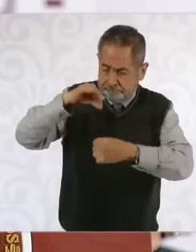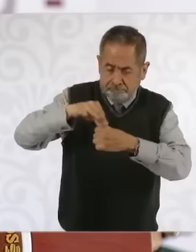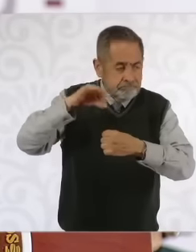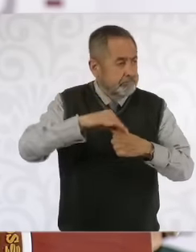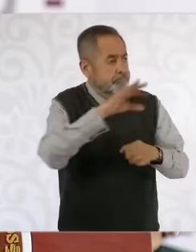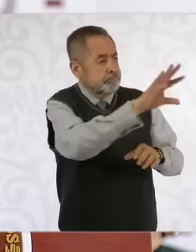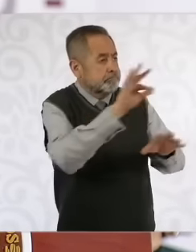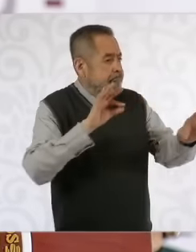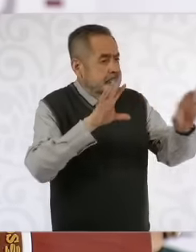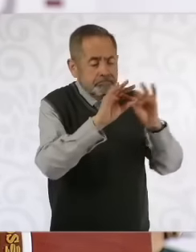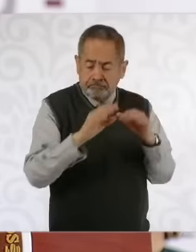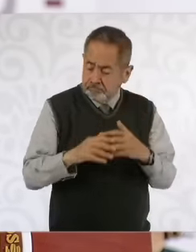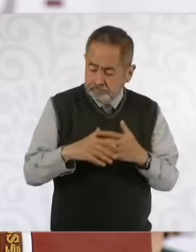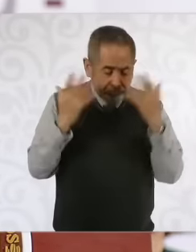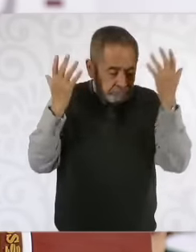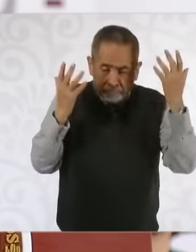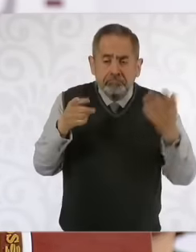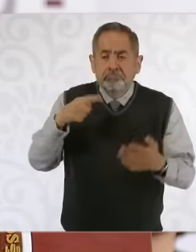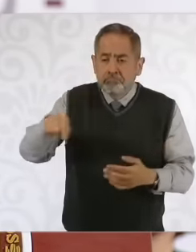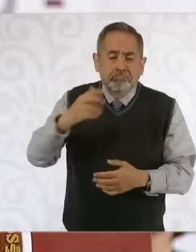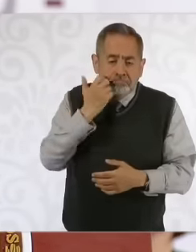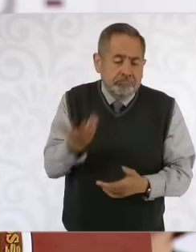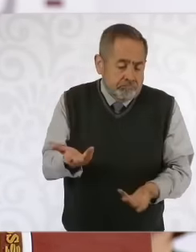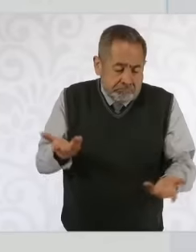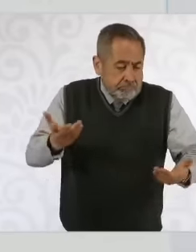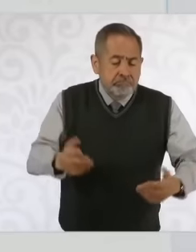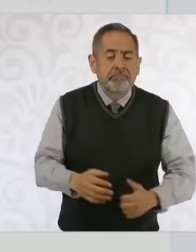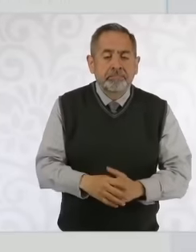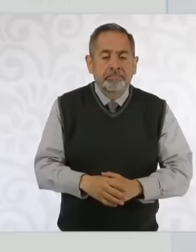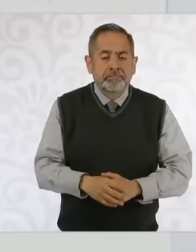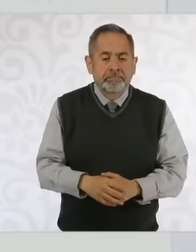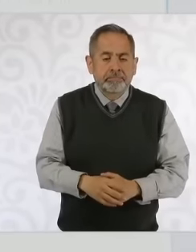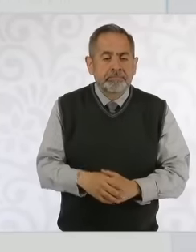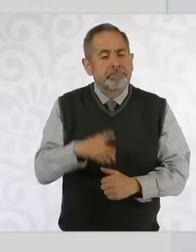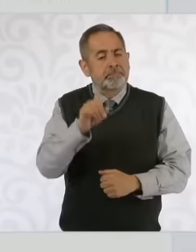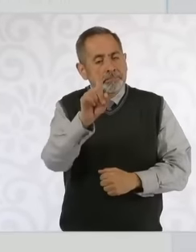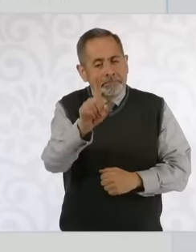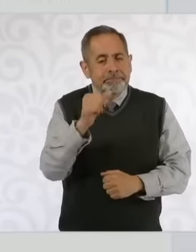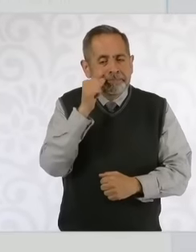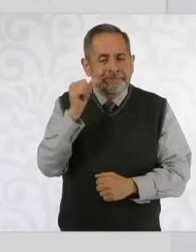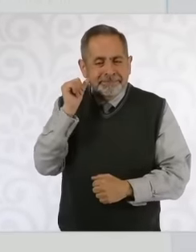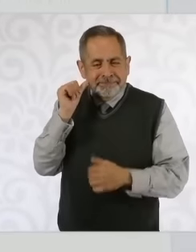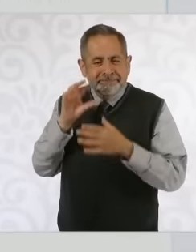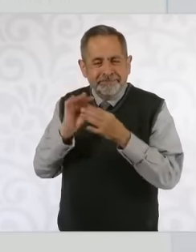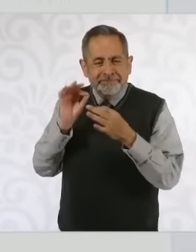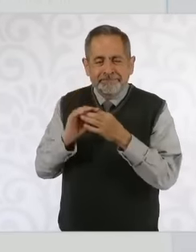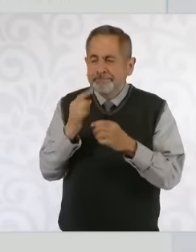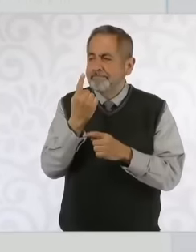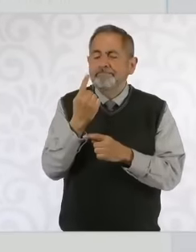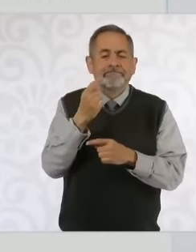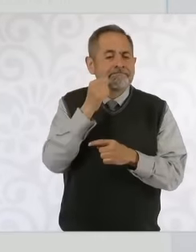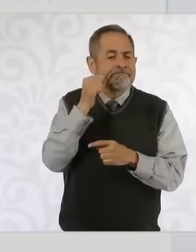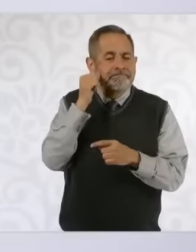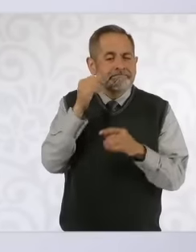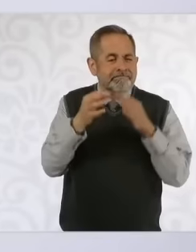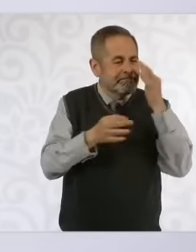one of the arguments that yesterday I was seeing in this proposal